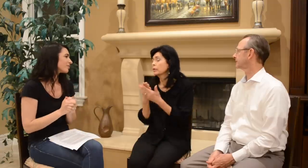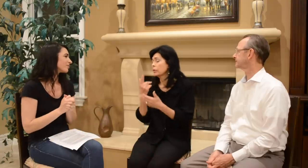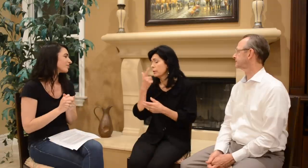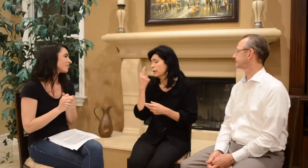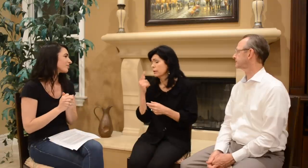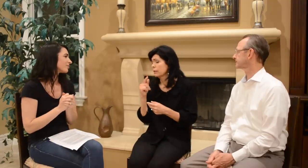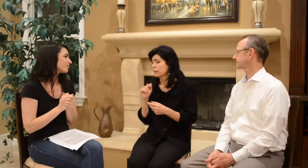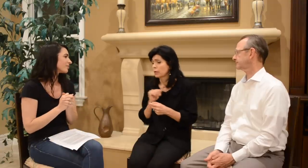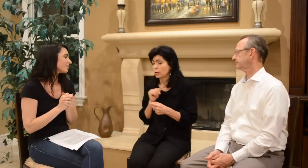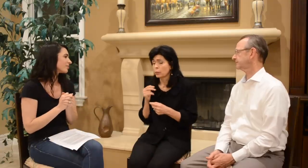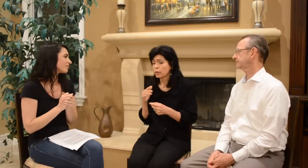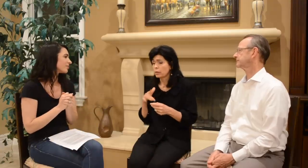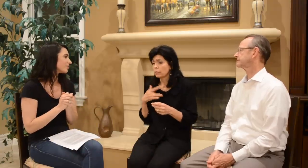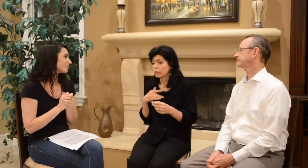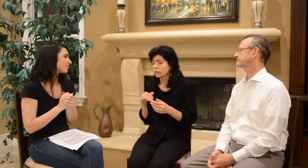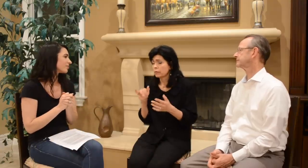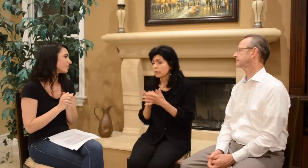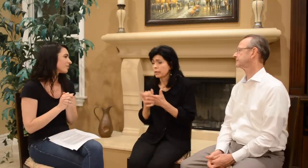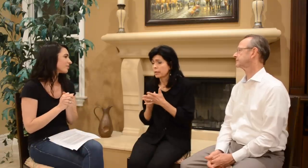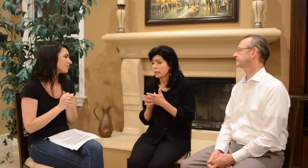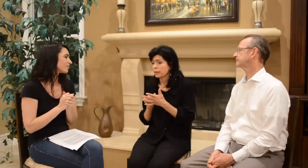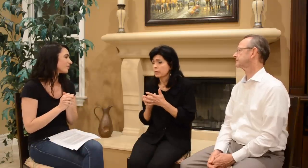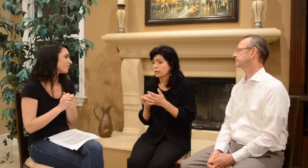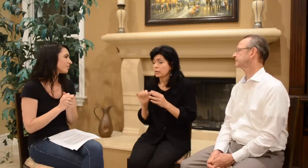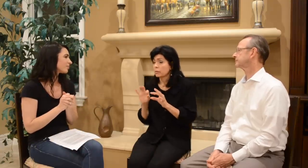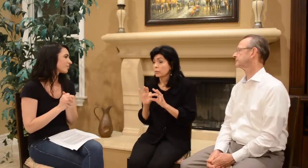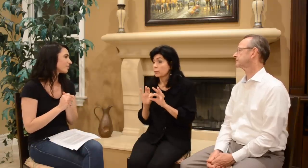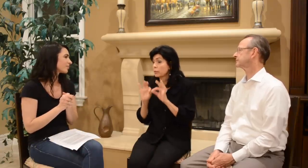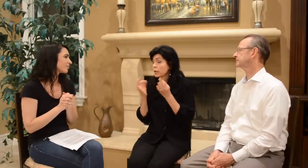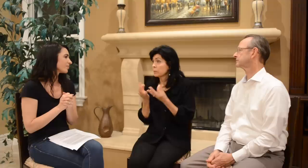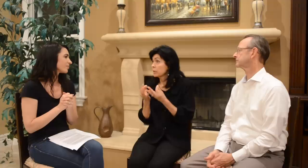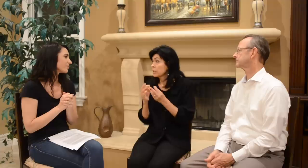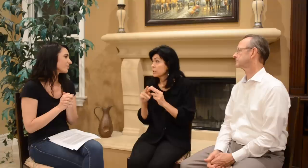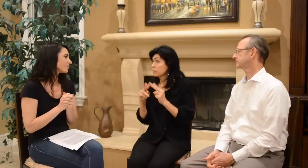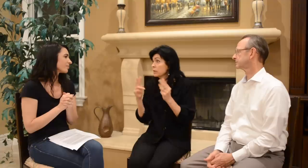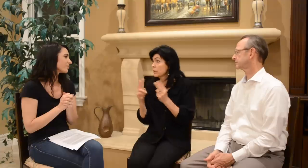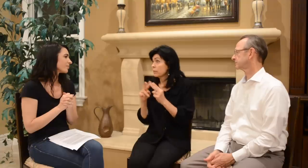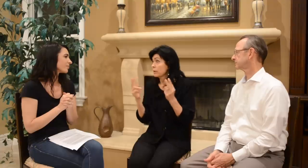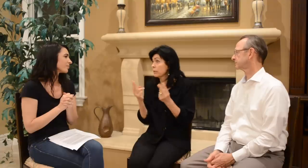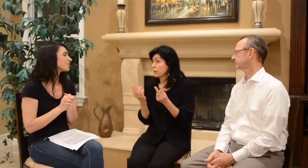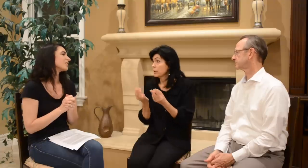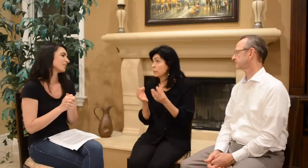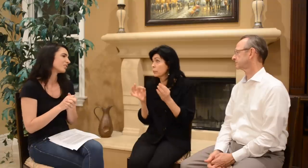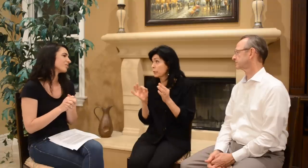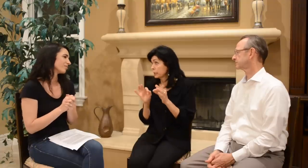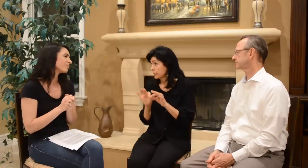Good, because we feel that family is very, very important